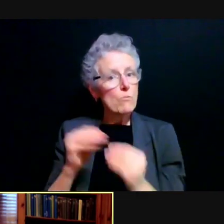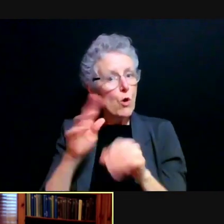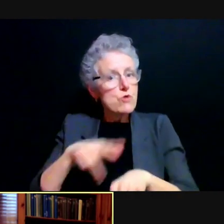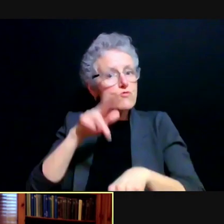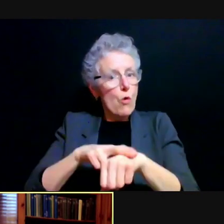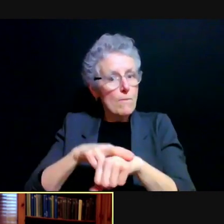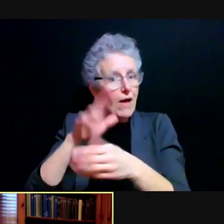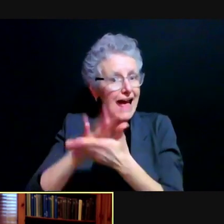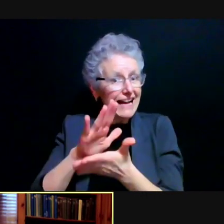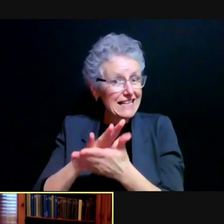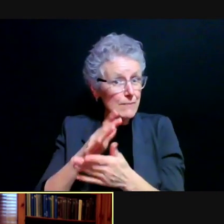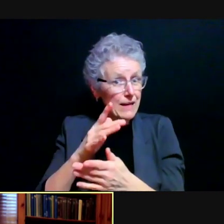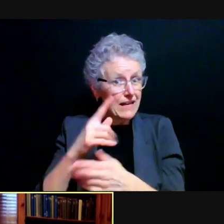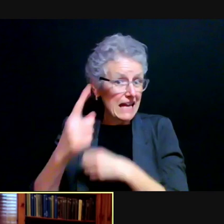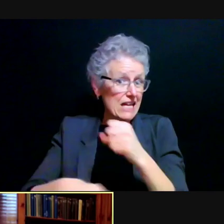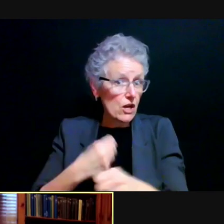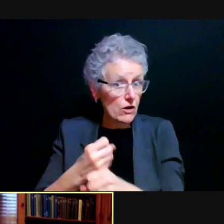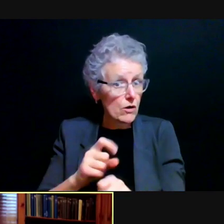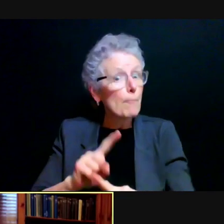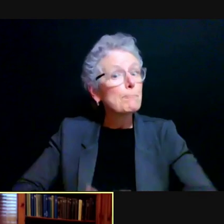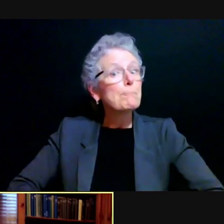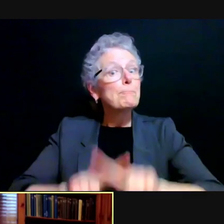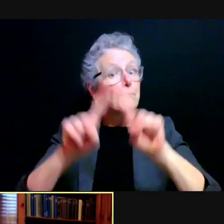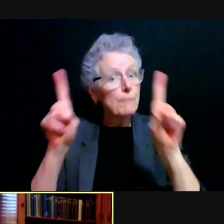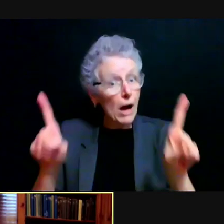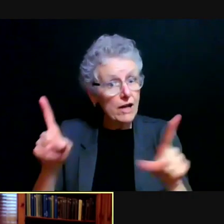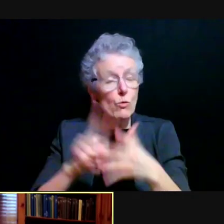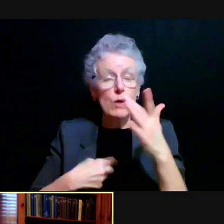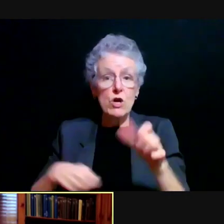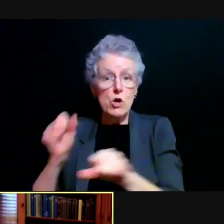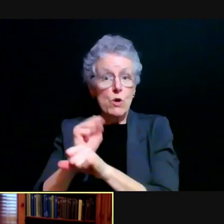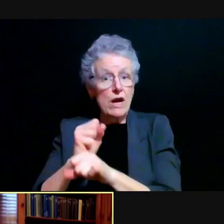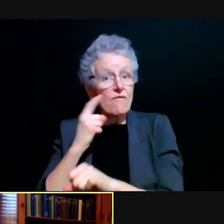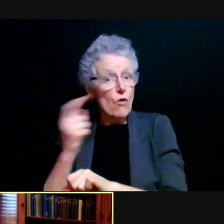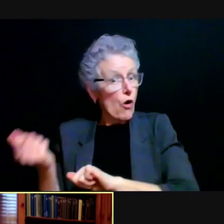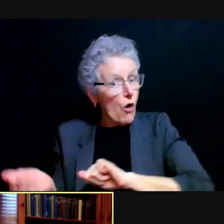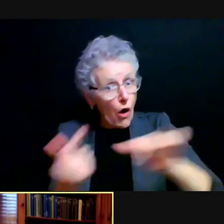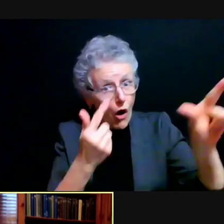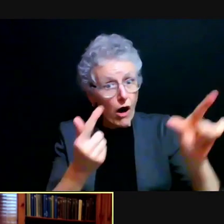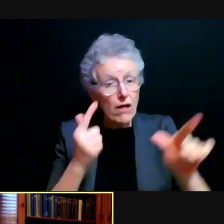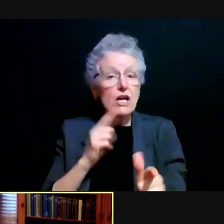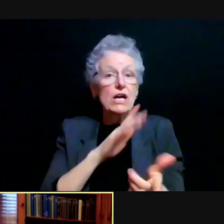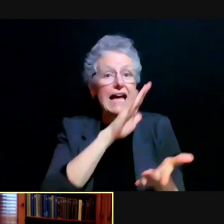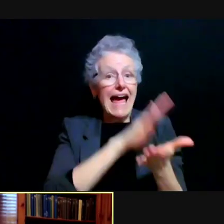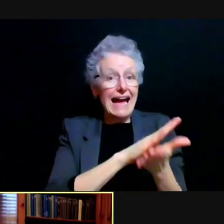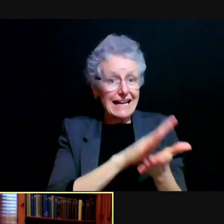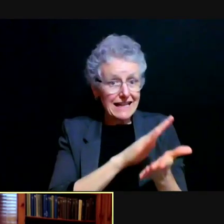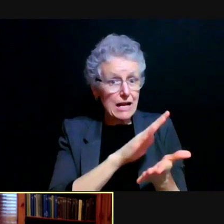That, that said what we're working on in all of our units both the academic units and other units